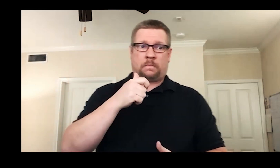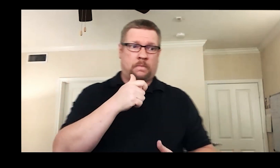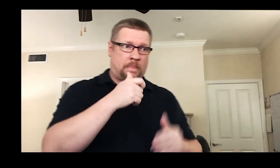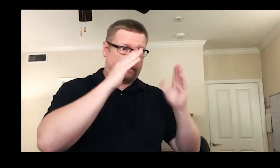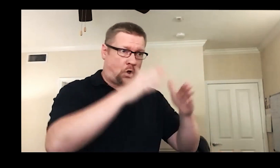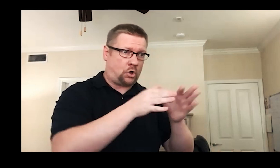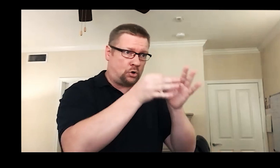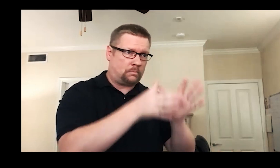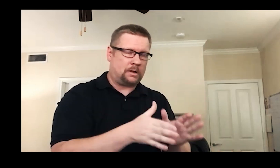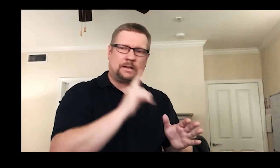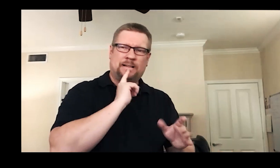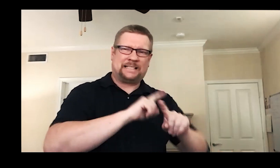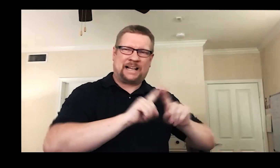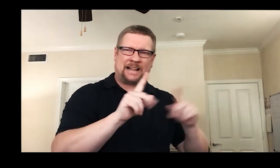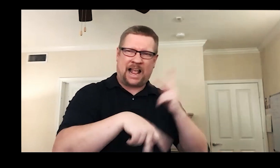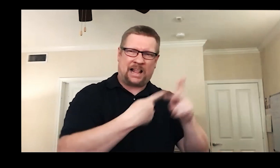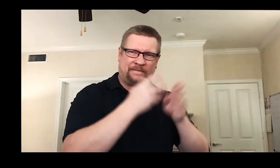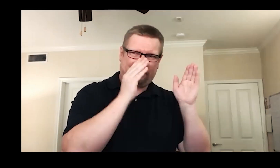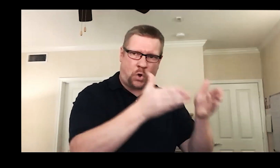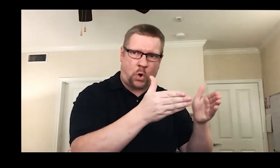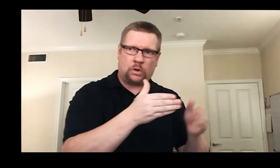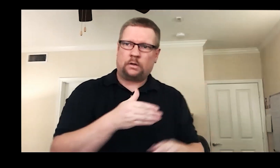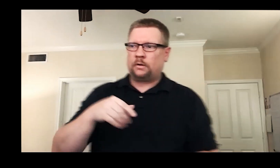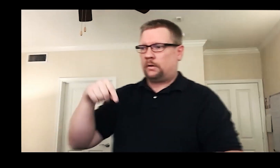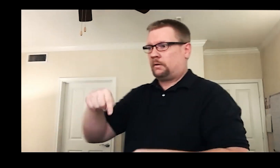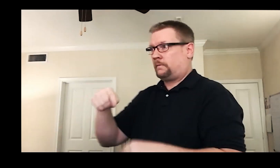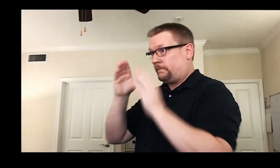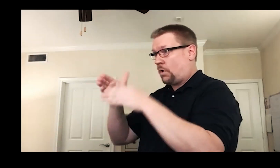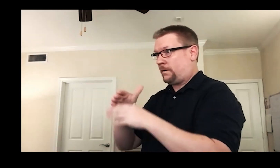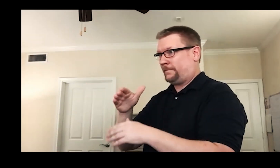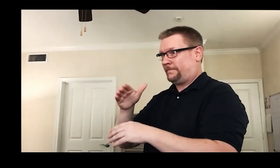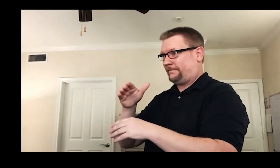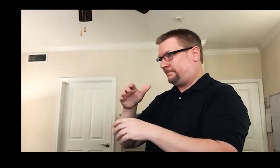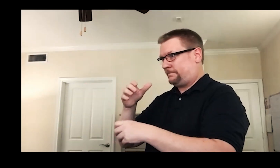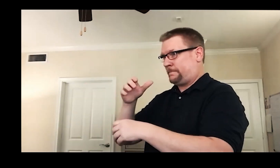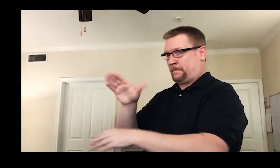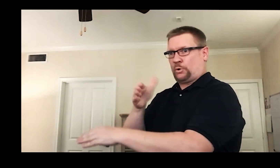That made things possible. The needs of the interpreting team are quite different